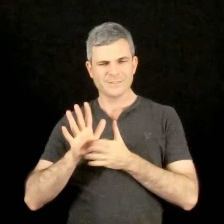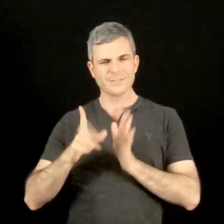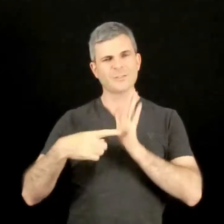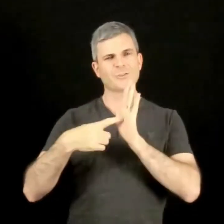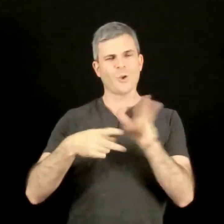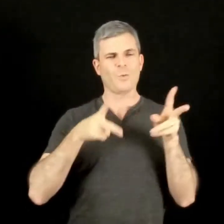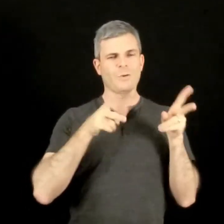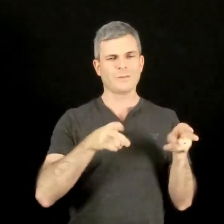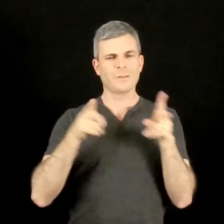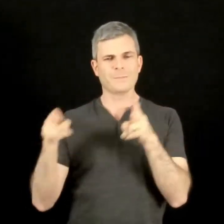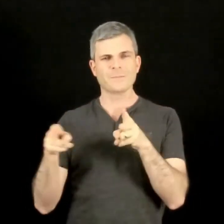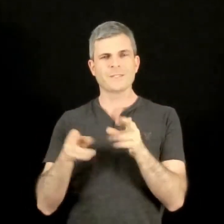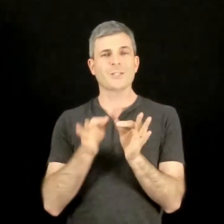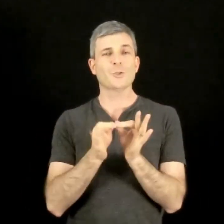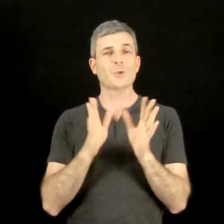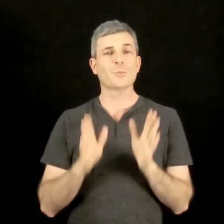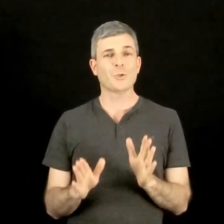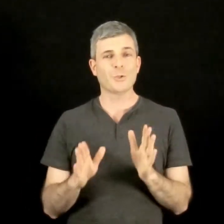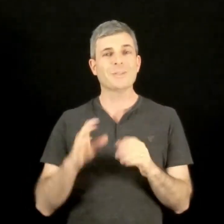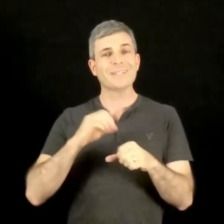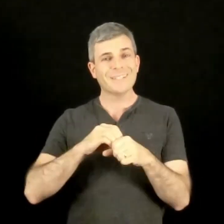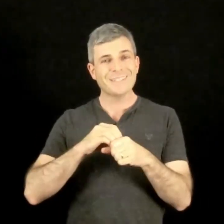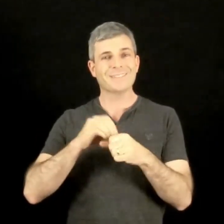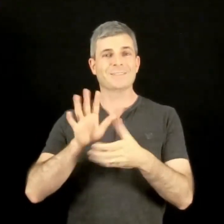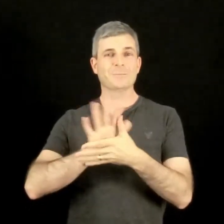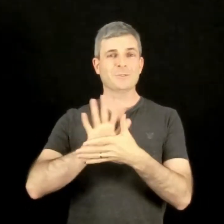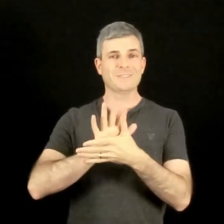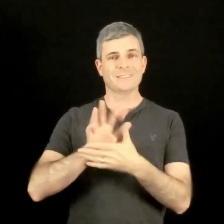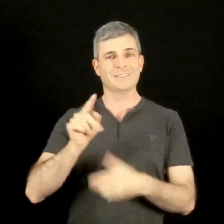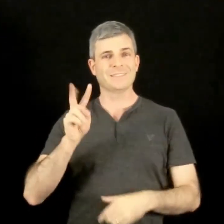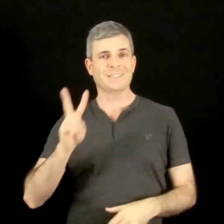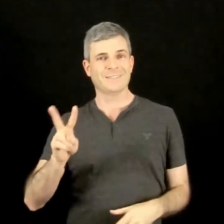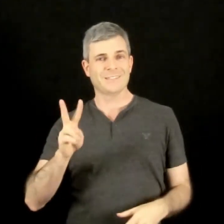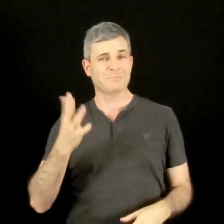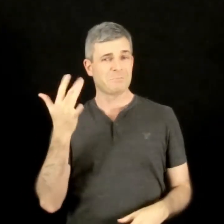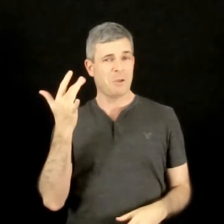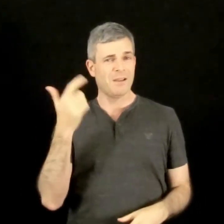...show clips of interpreters in movies and television